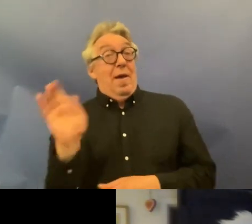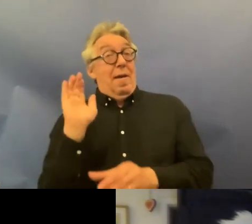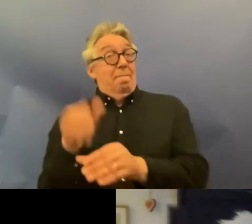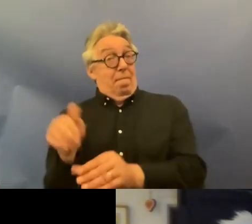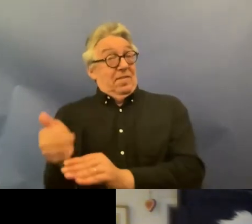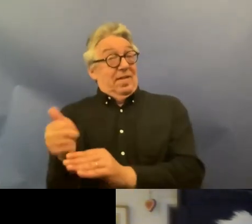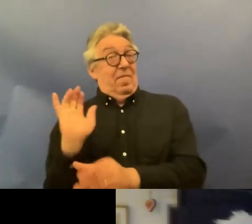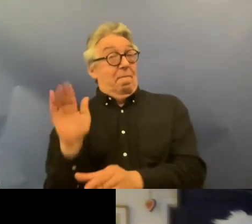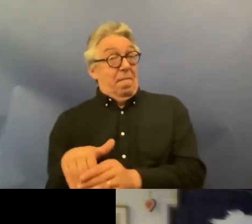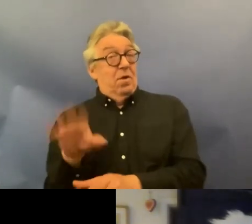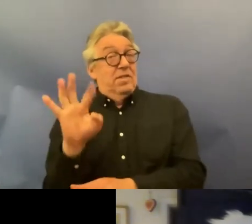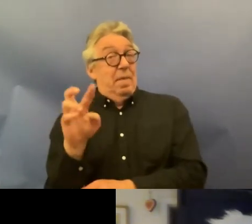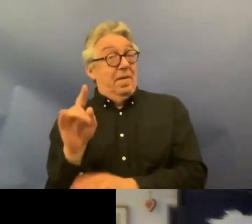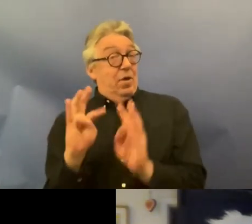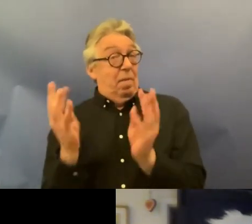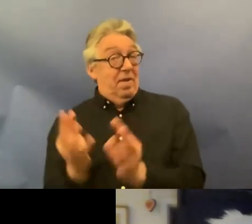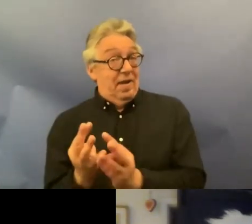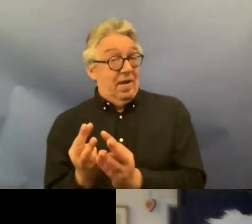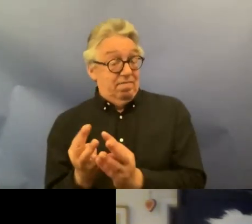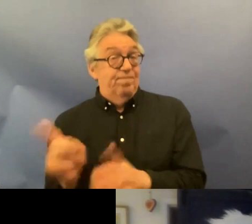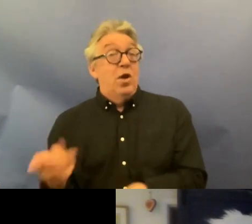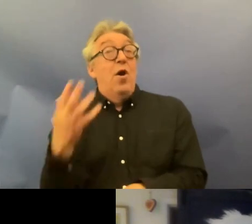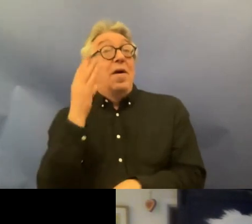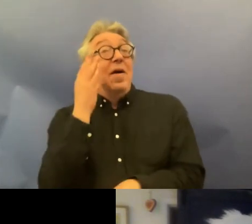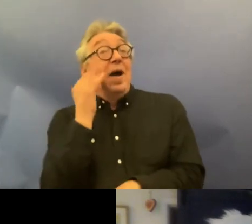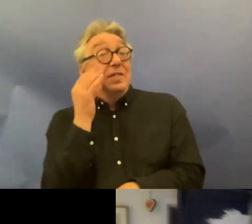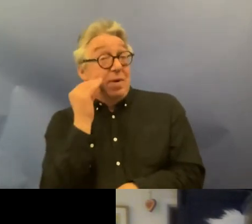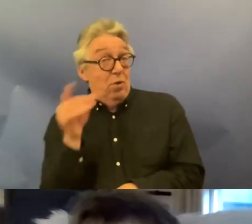committee and not only with experience of reviewing